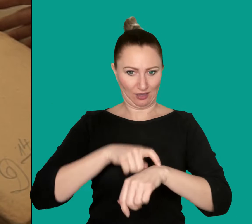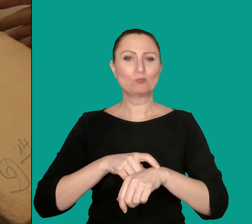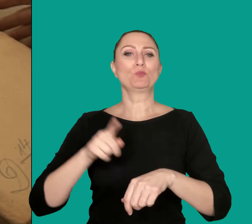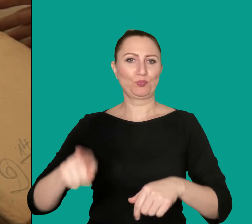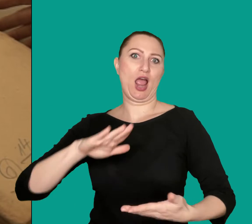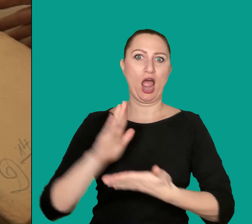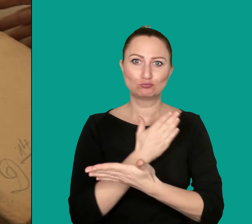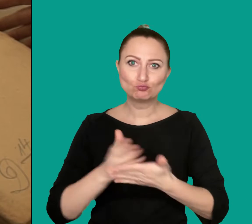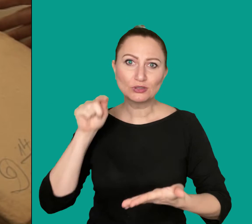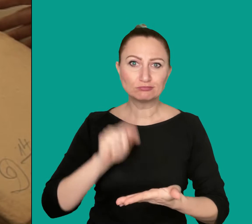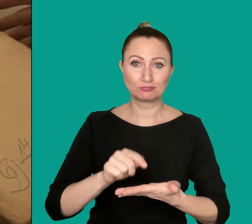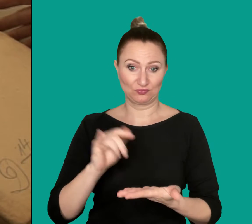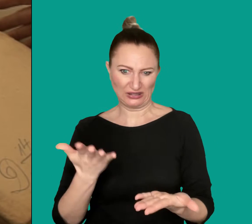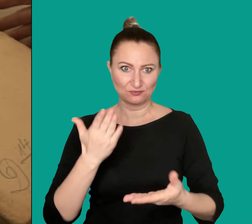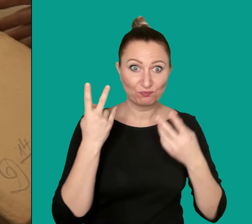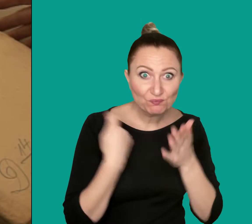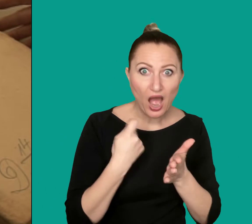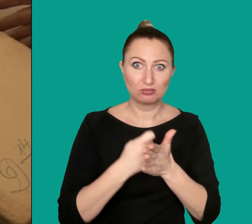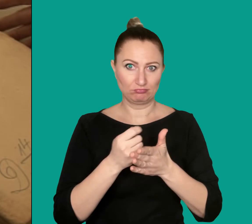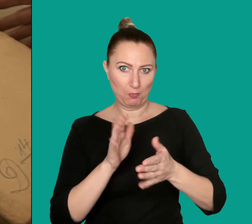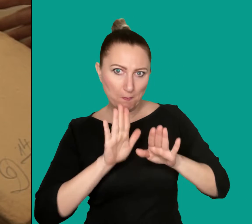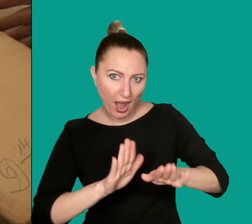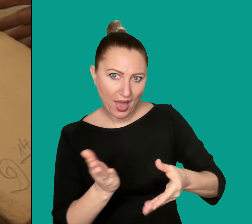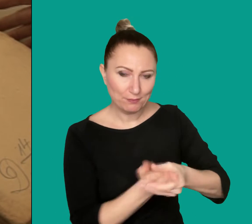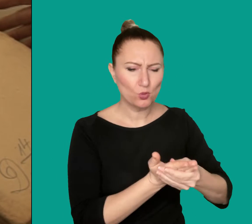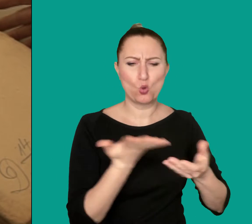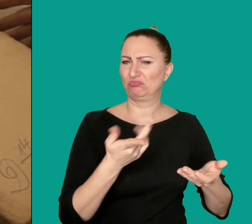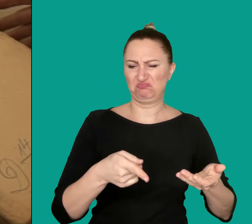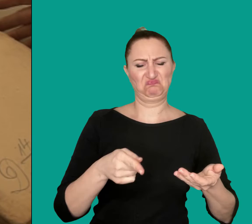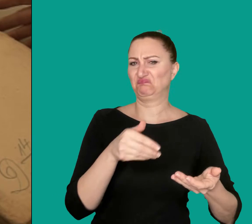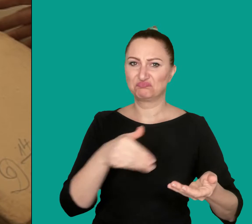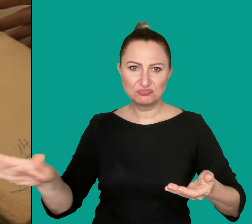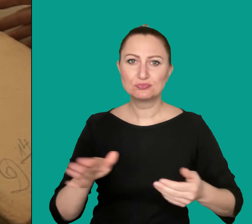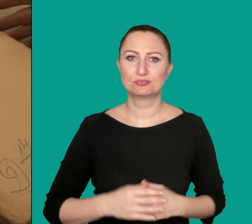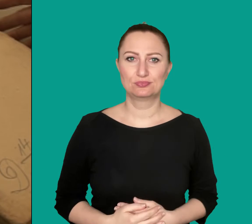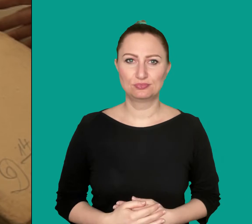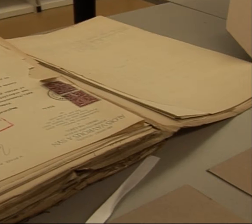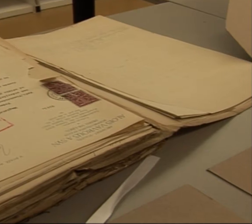what is worth keeping and what is not.